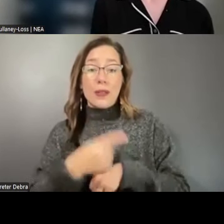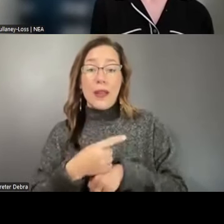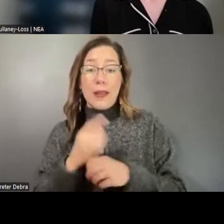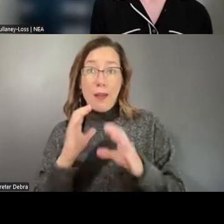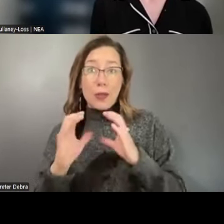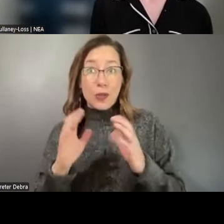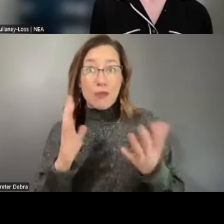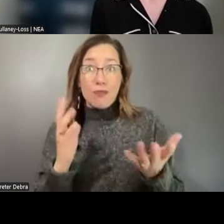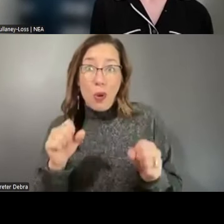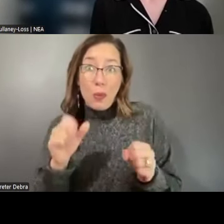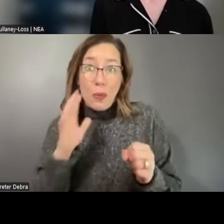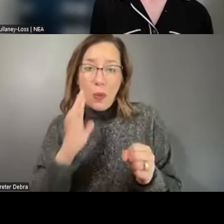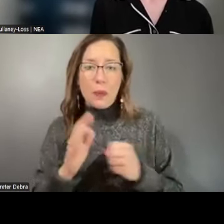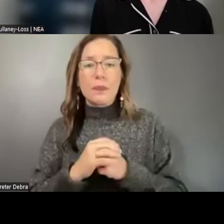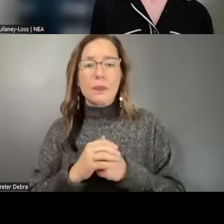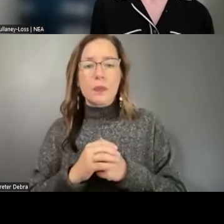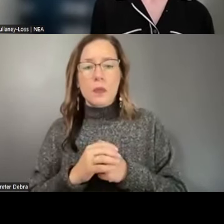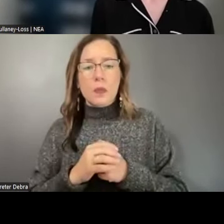Tracy, I know there was one more thing you wanted to add and then I need to hand it back